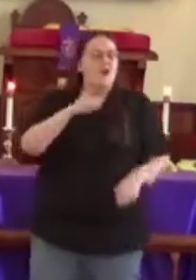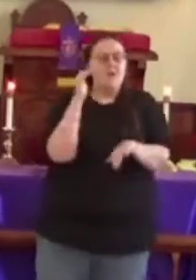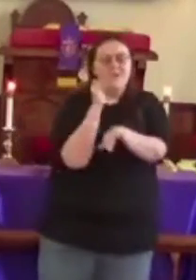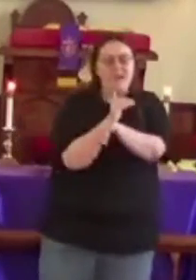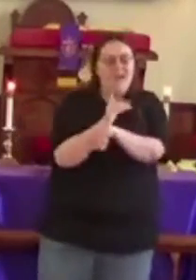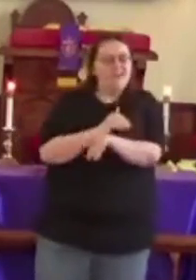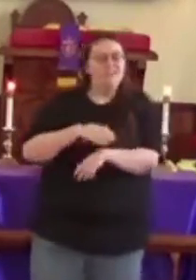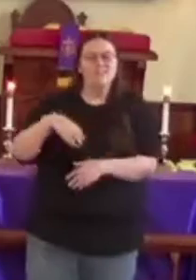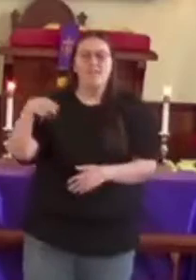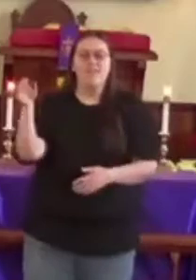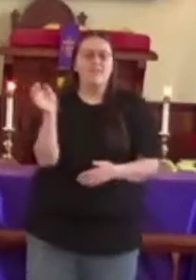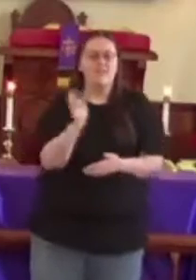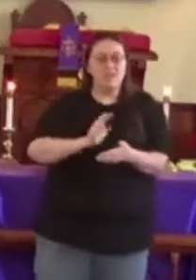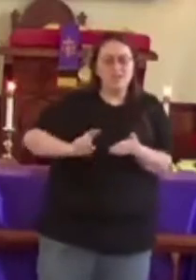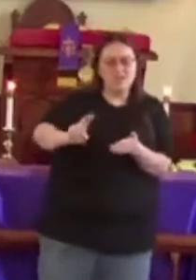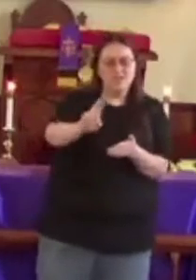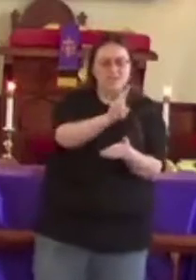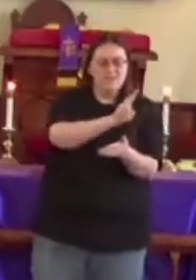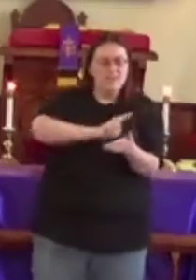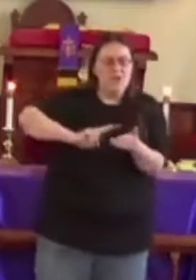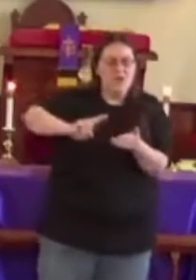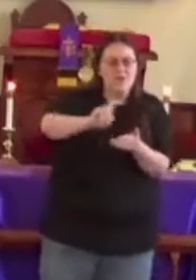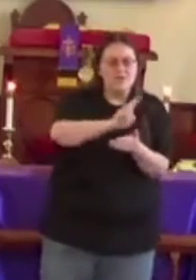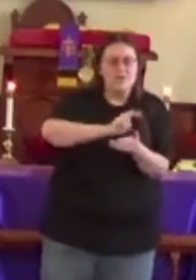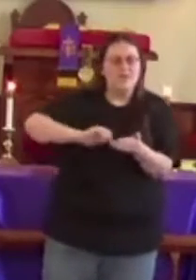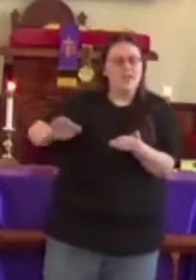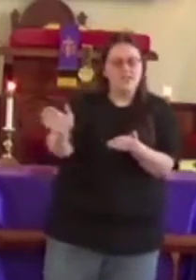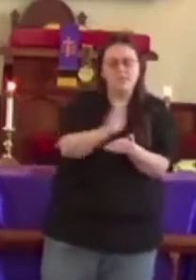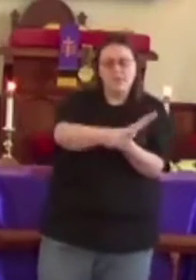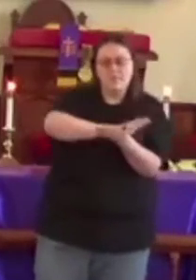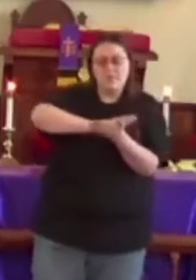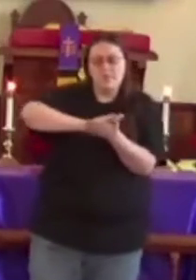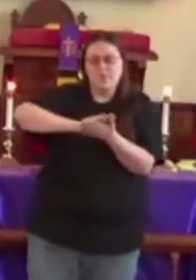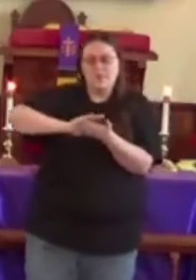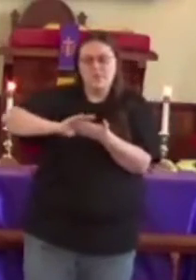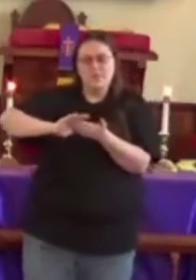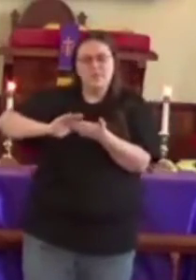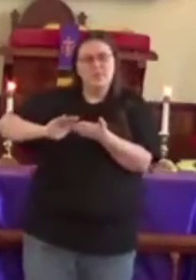No night has ever been so holy and so pure